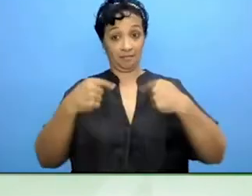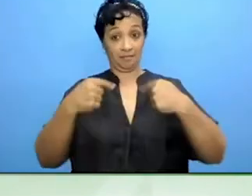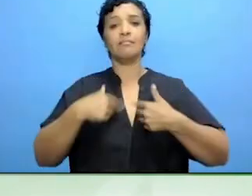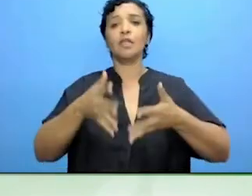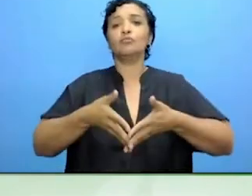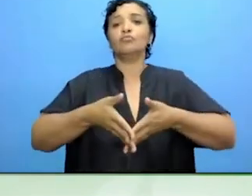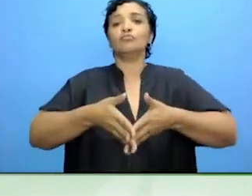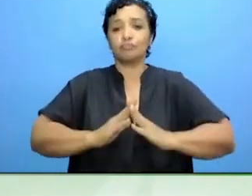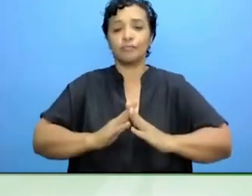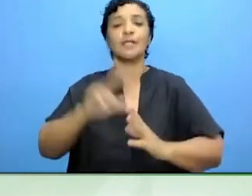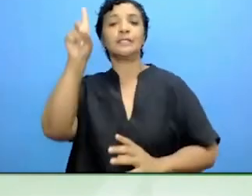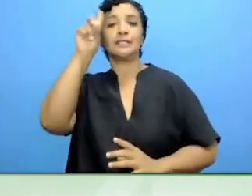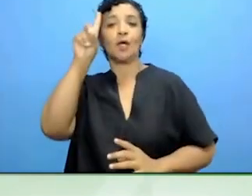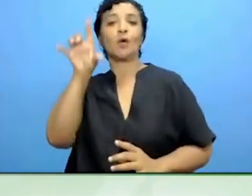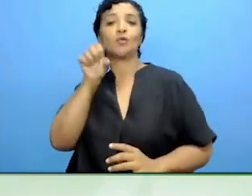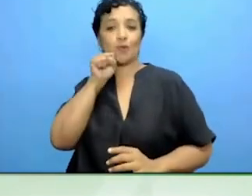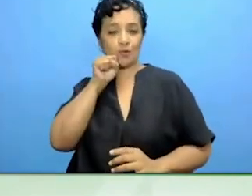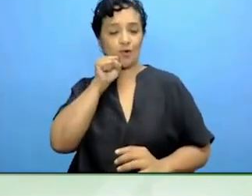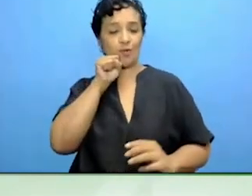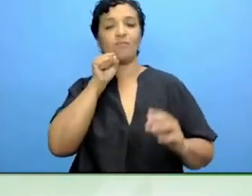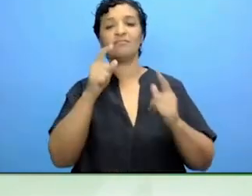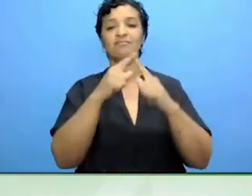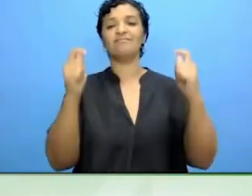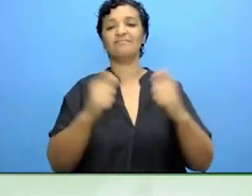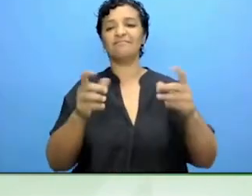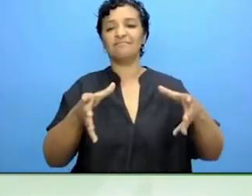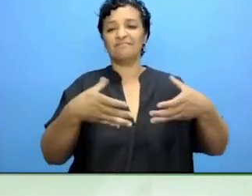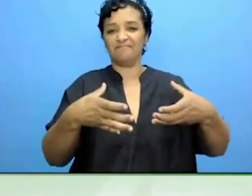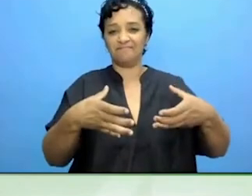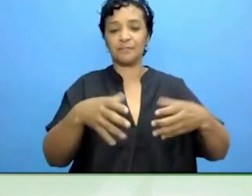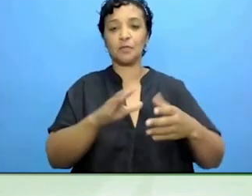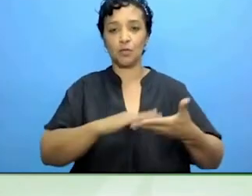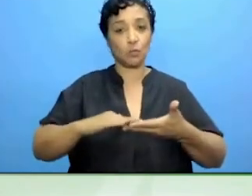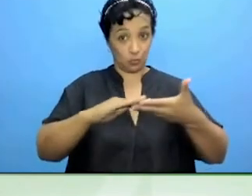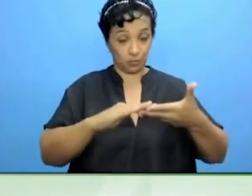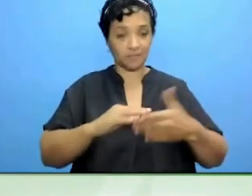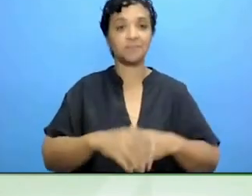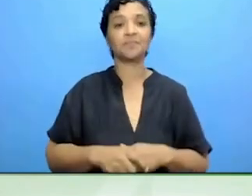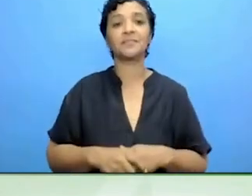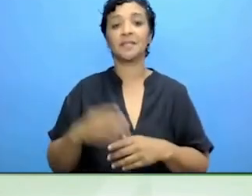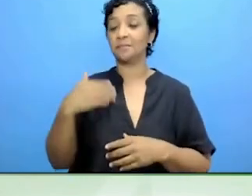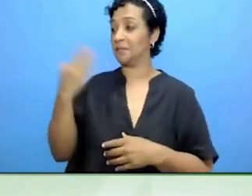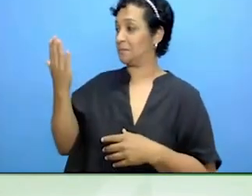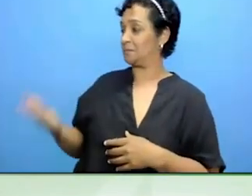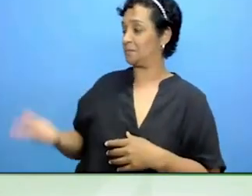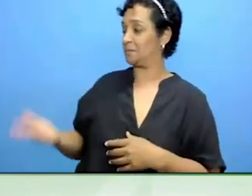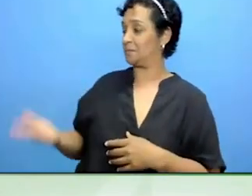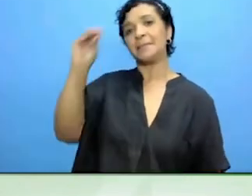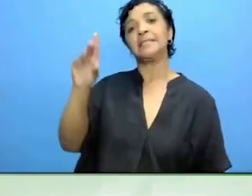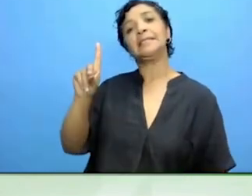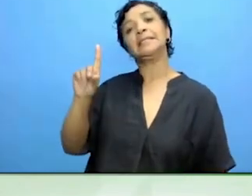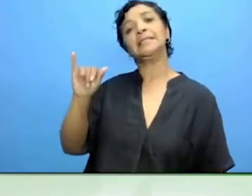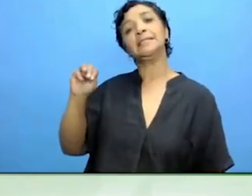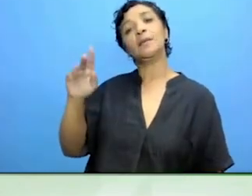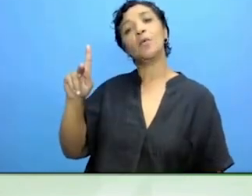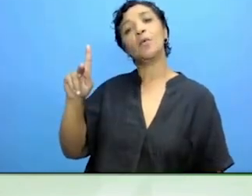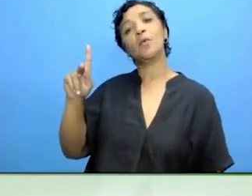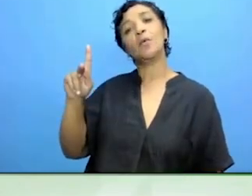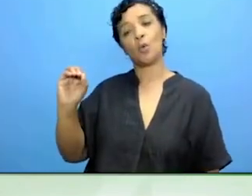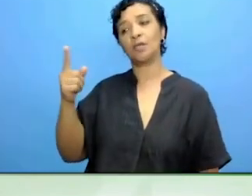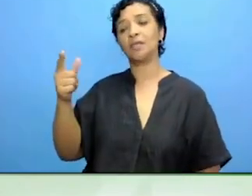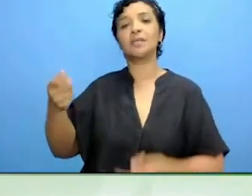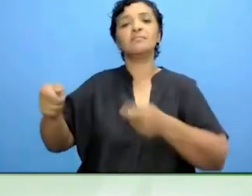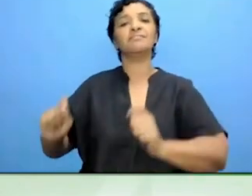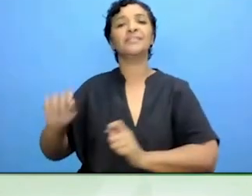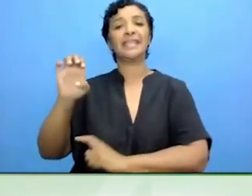I am joined by Jim Crowe, the president of the European